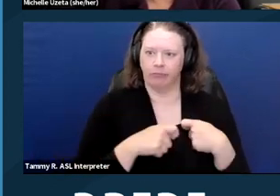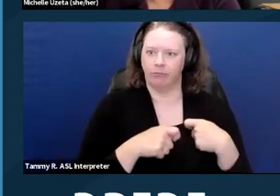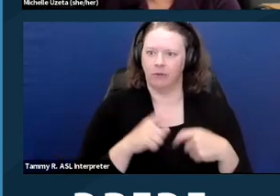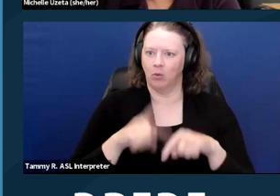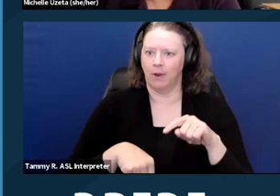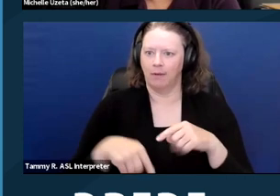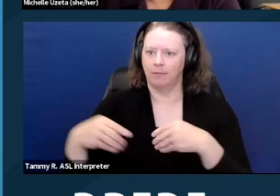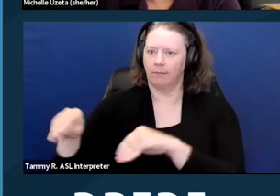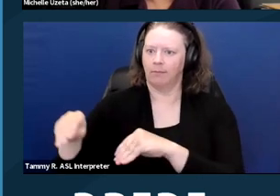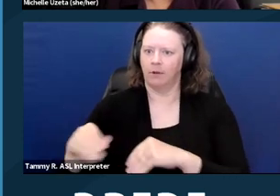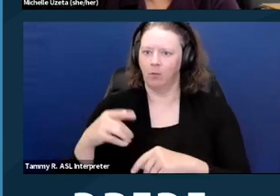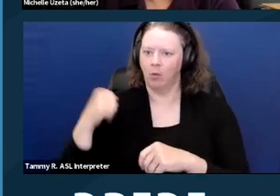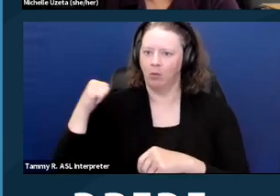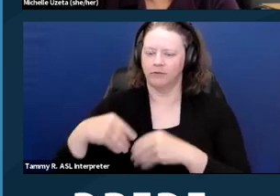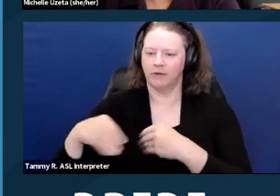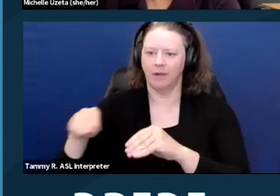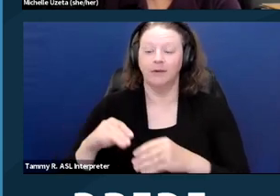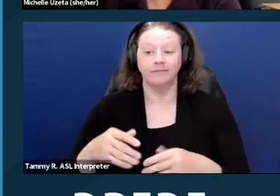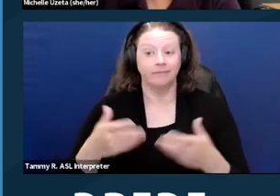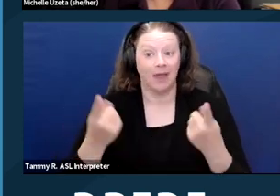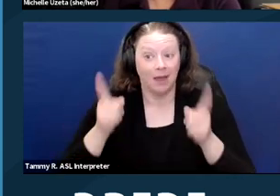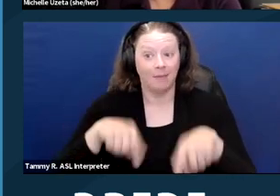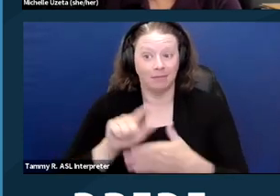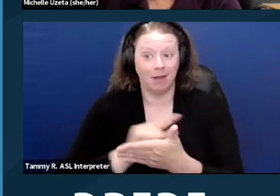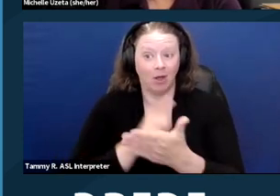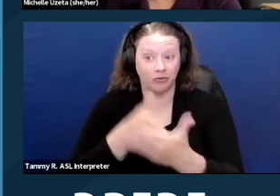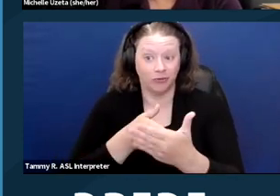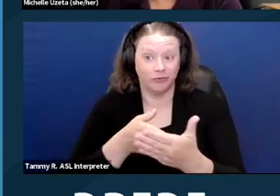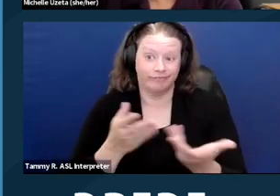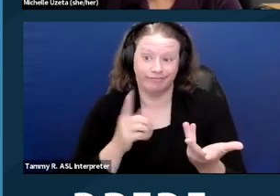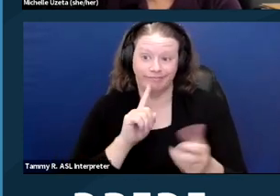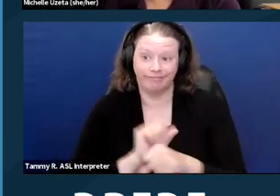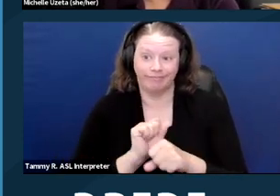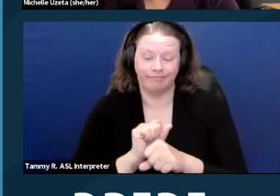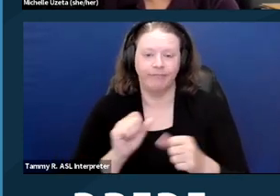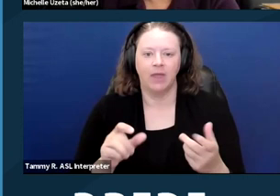and was the subject of a lawsuit. Also steering people away or towards